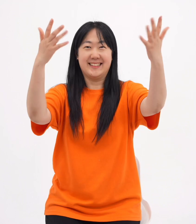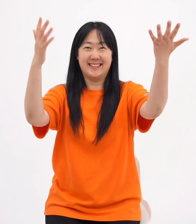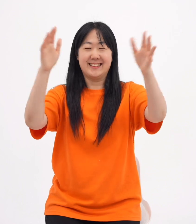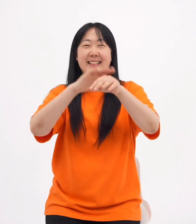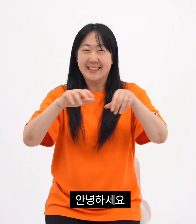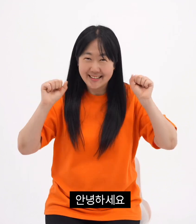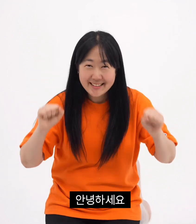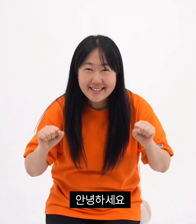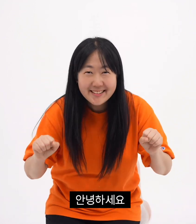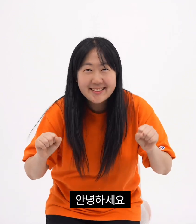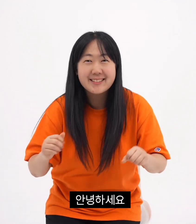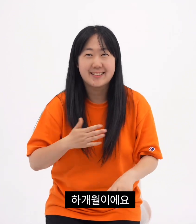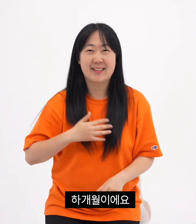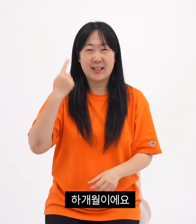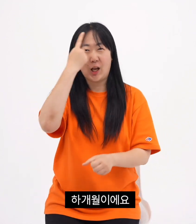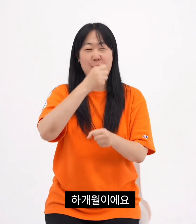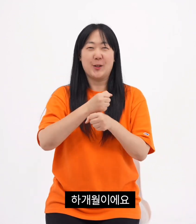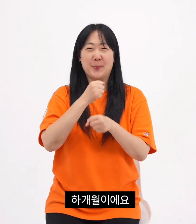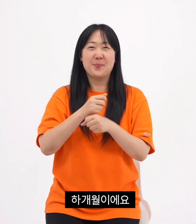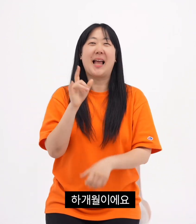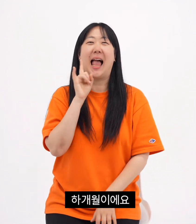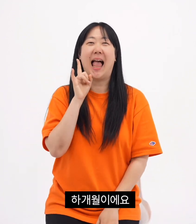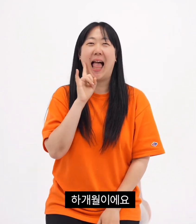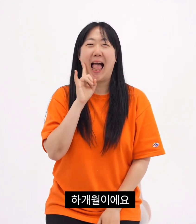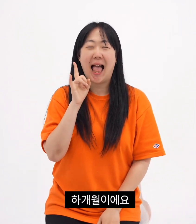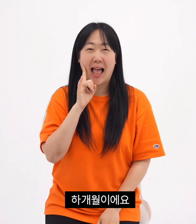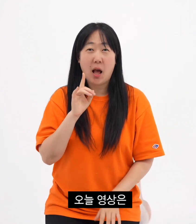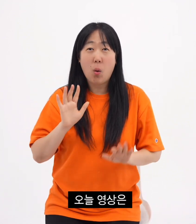hello. hamonthly.